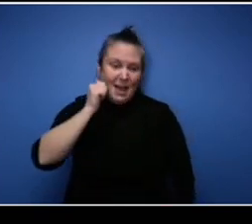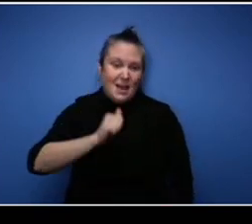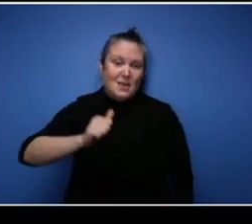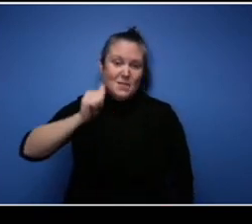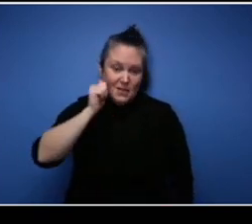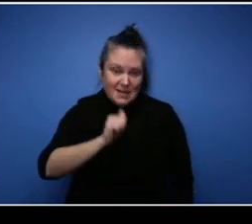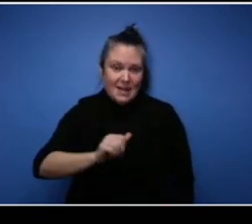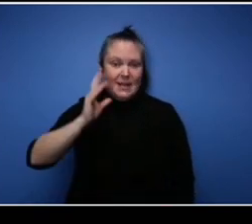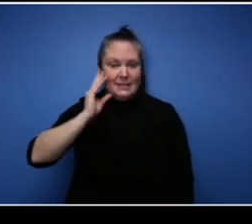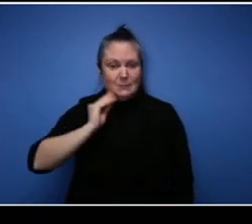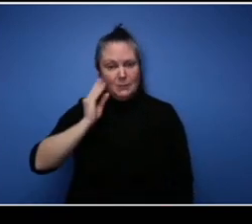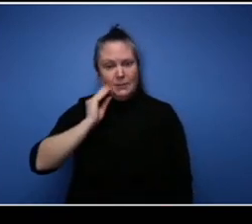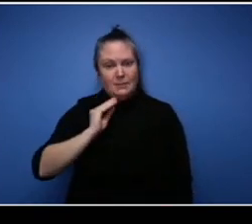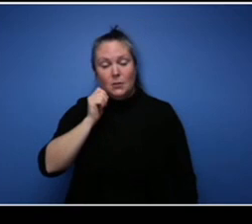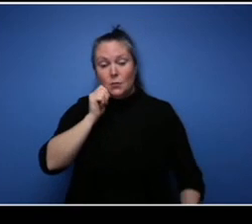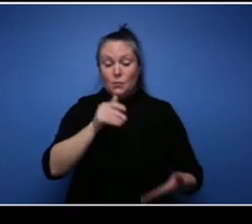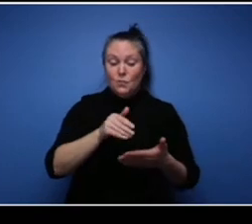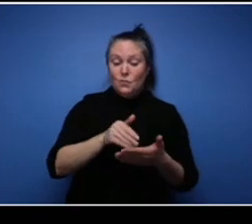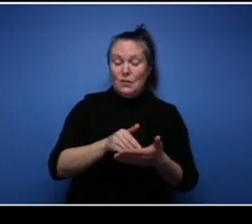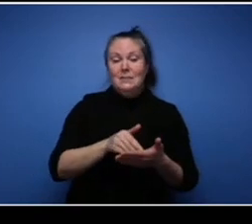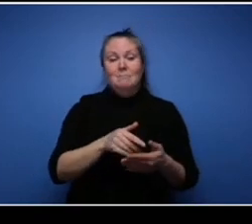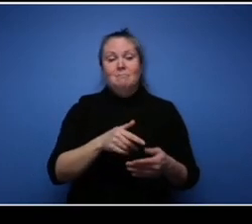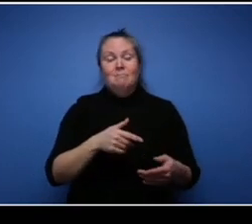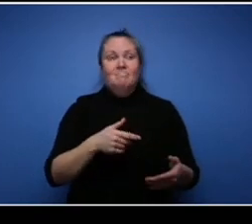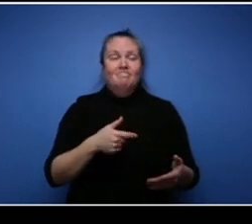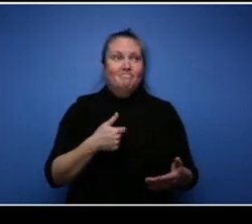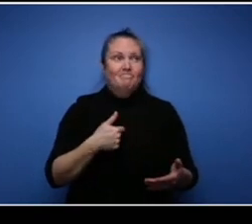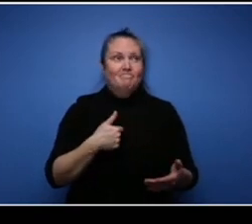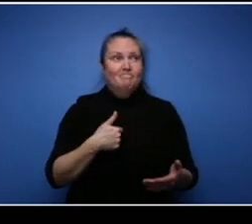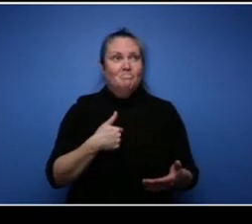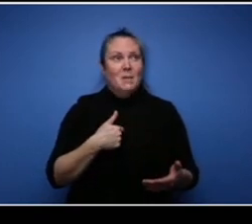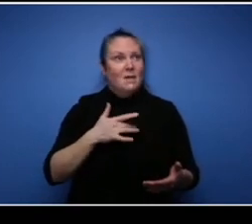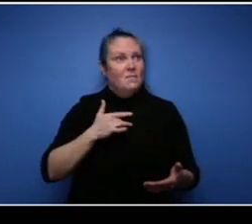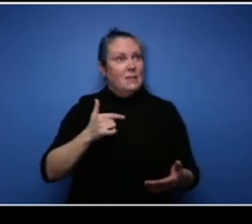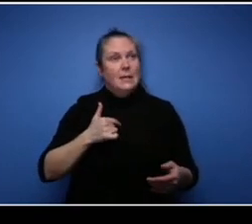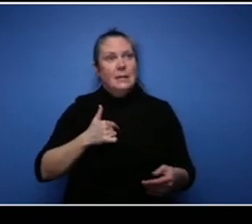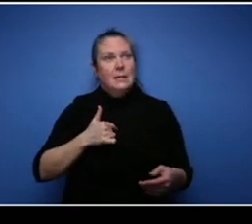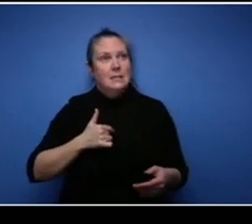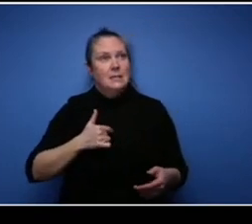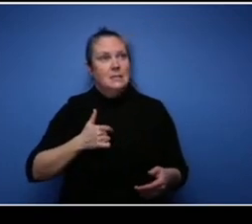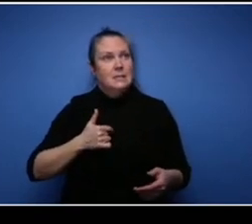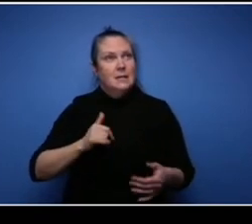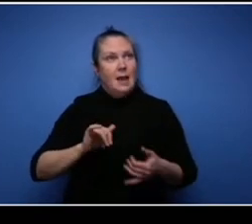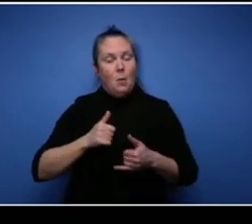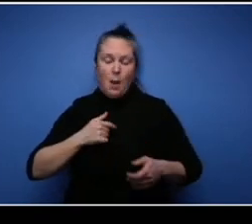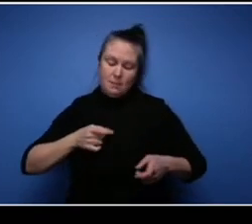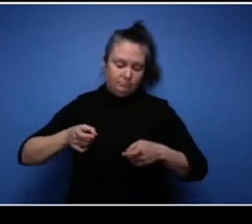I've learned to deal with it as a strength. You know because you know, like Nathan says